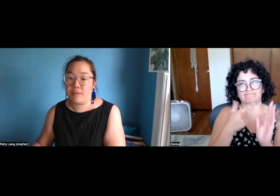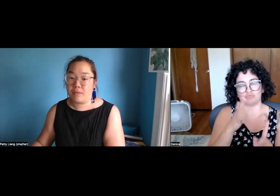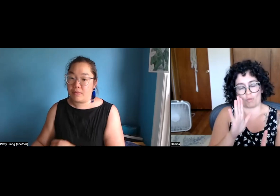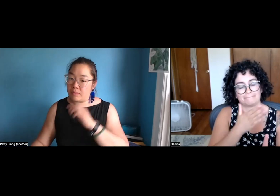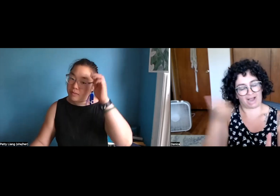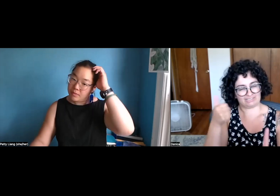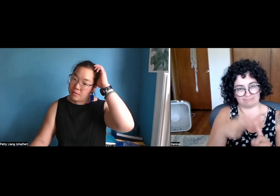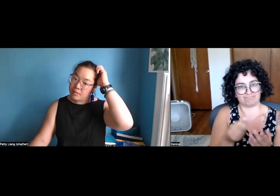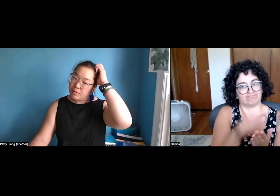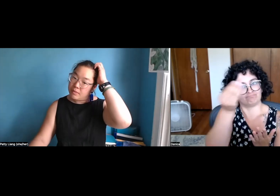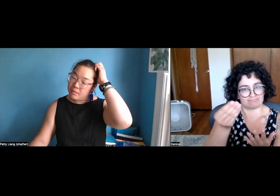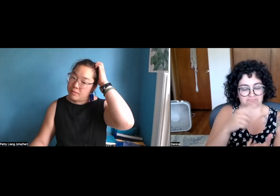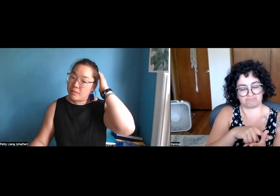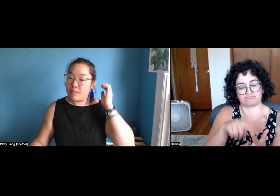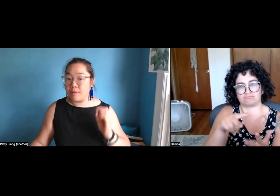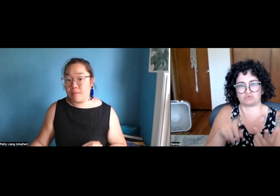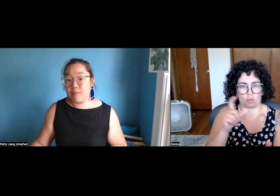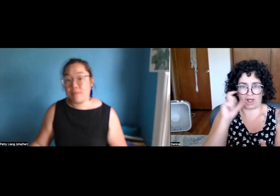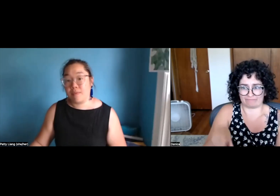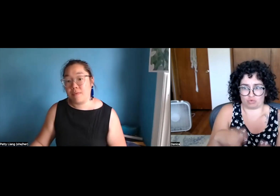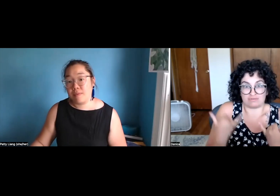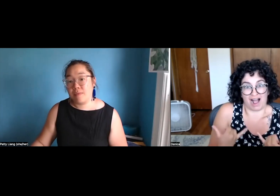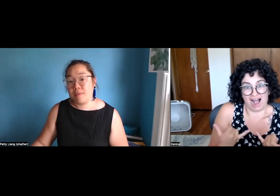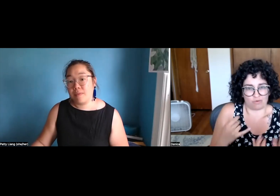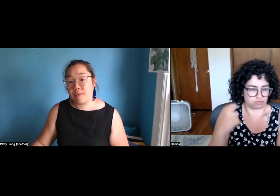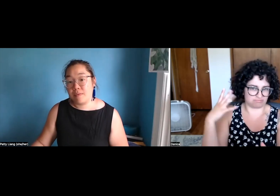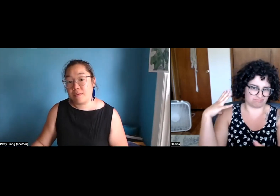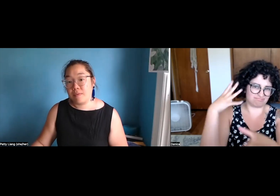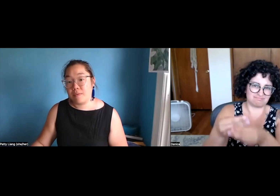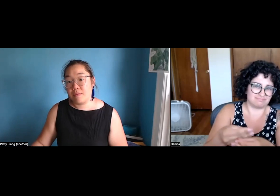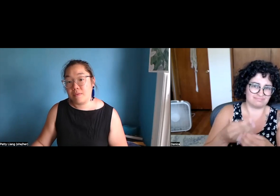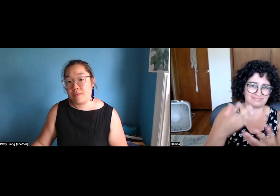something even from several years ago, as long as it represents who you are as an artist.